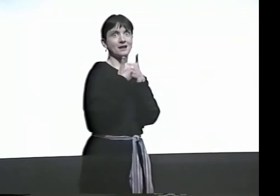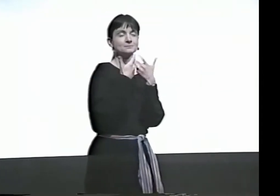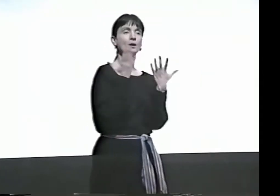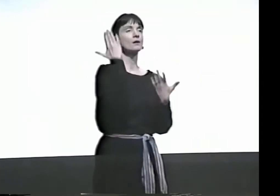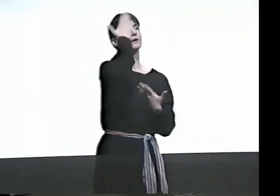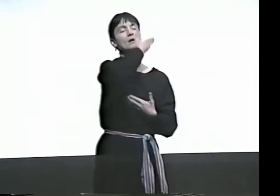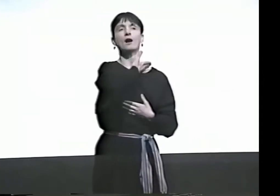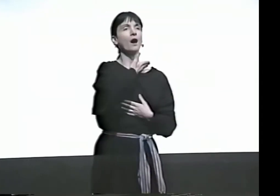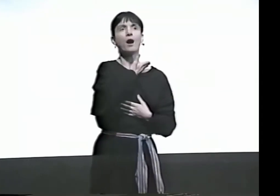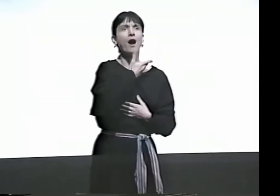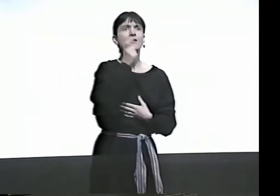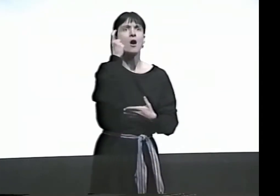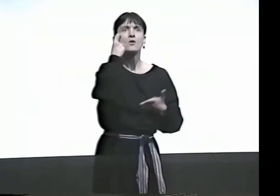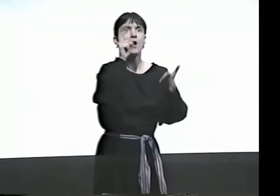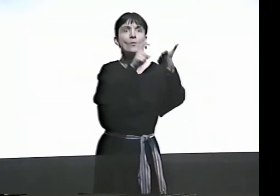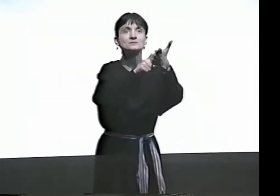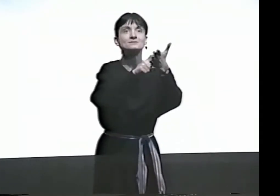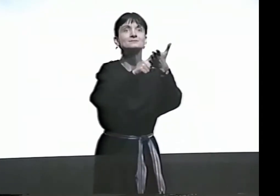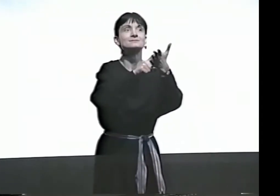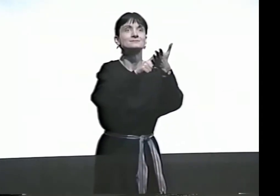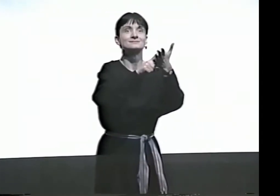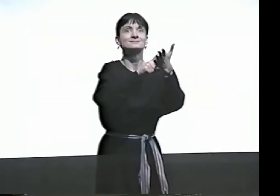IT'S SOMETHING I LIKE TO CHALLENGE MYSELF WITH.